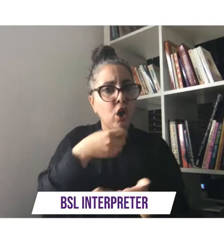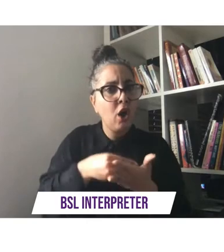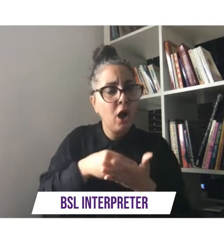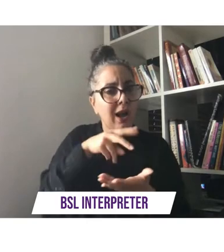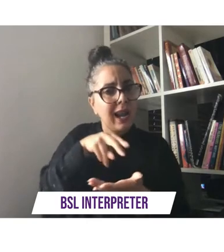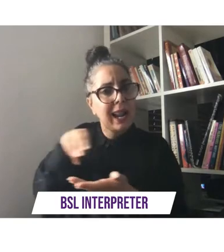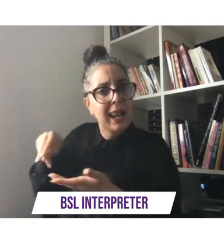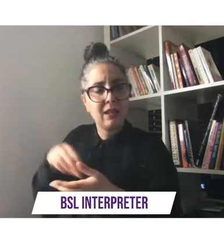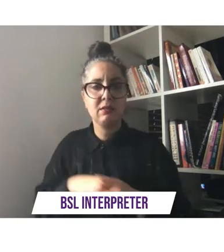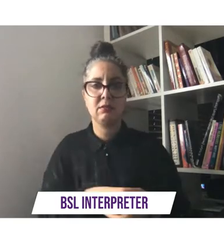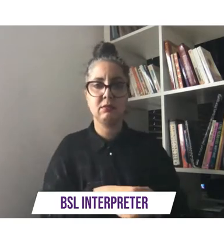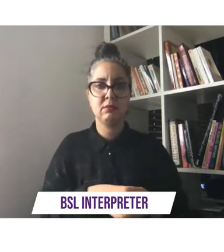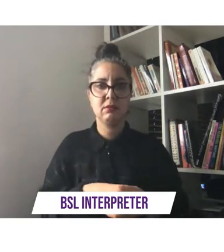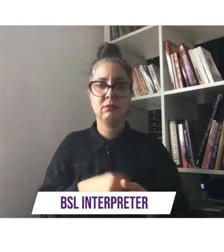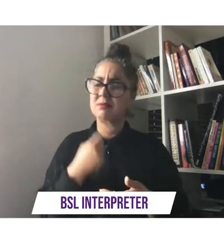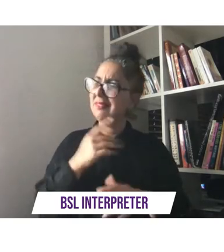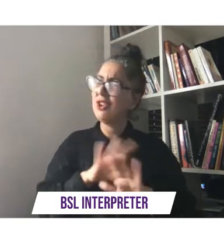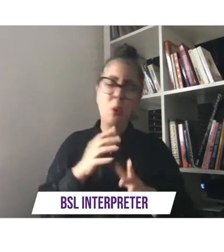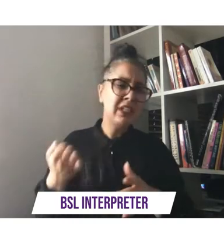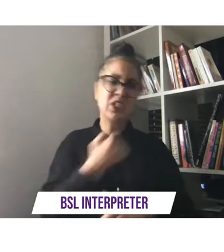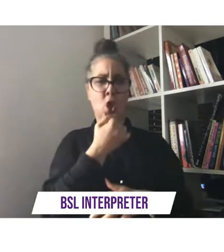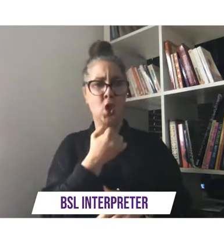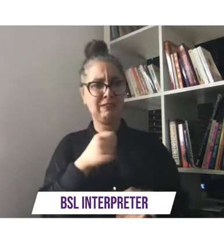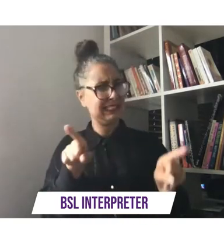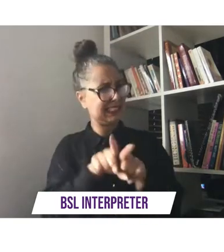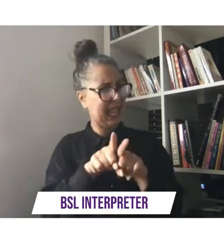they say that we don't deserve the same rights as anyone else because they are too